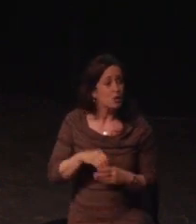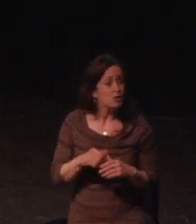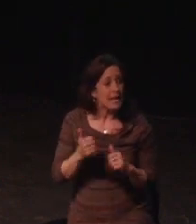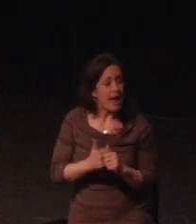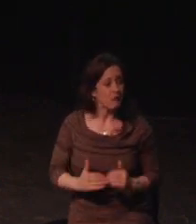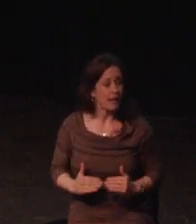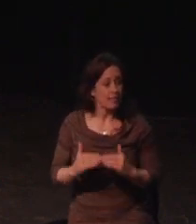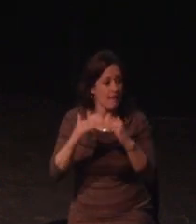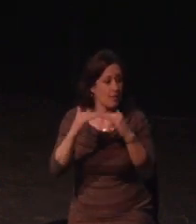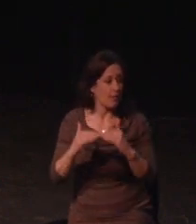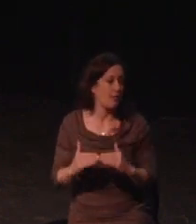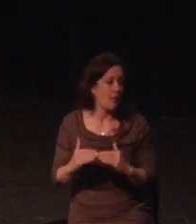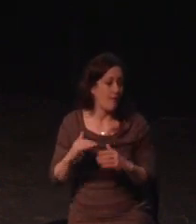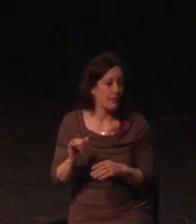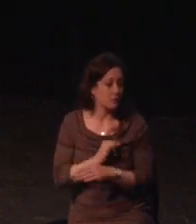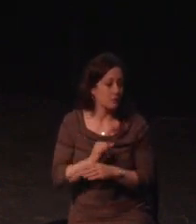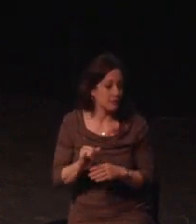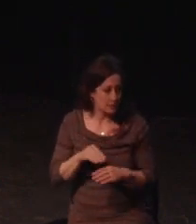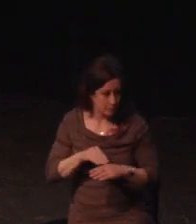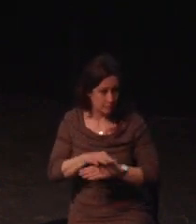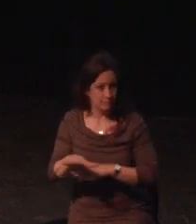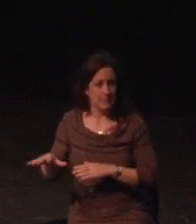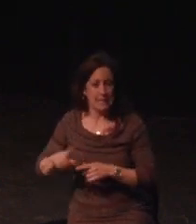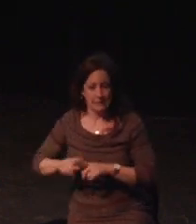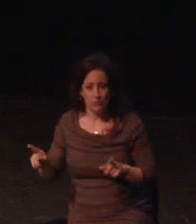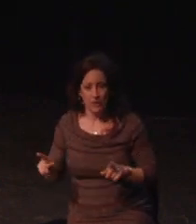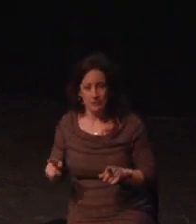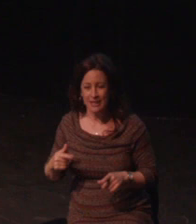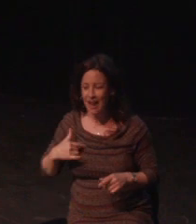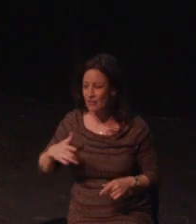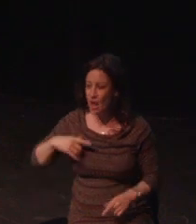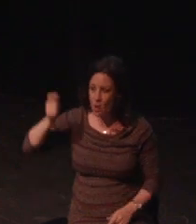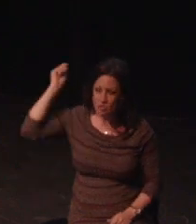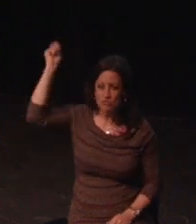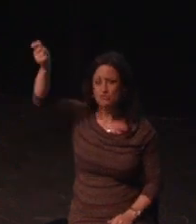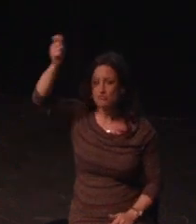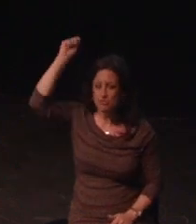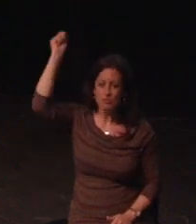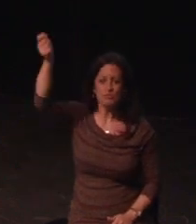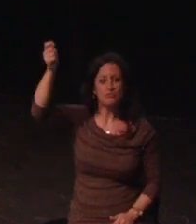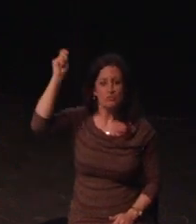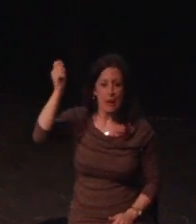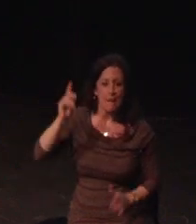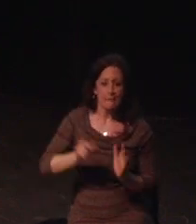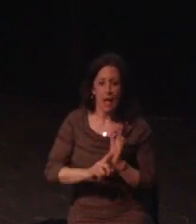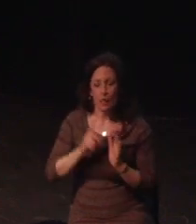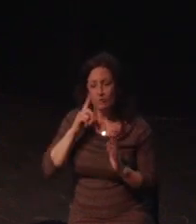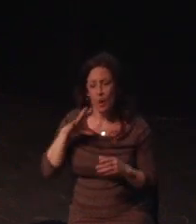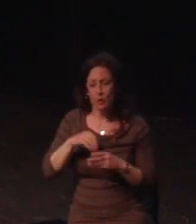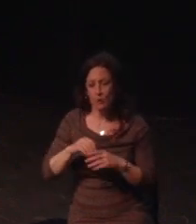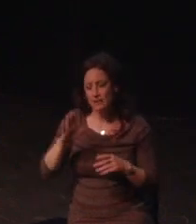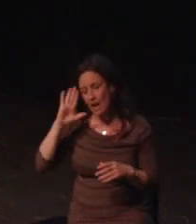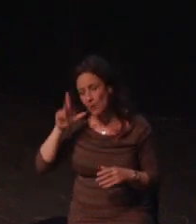a hard time committing much to memory, and I only had like two to three weeks. Here we go. Yes, this really is going to be my deeply personal love letter.